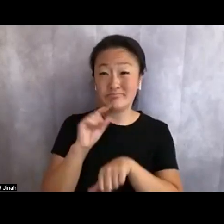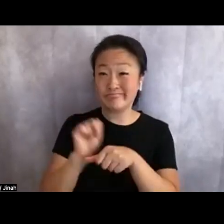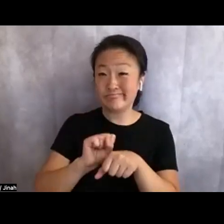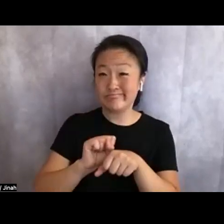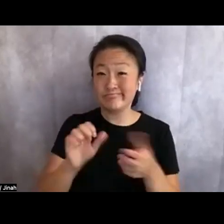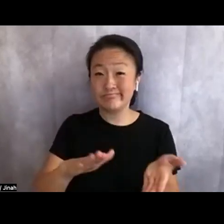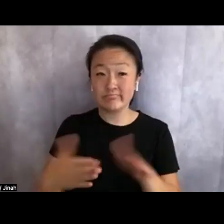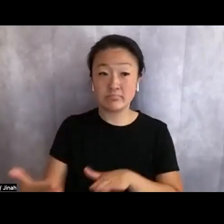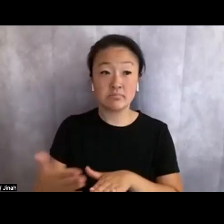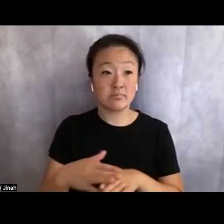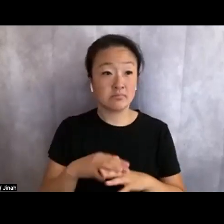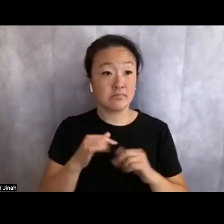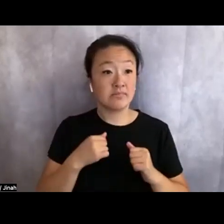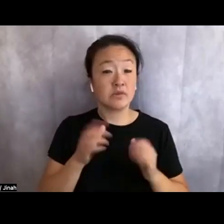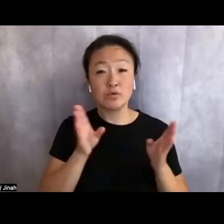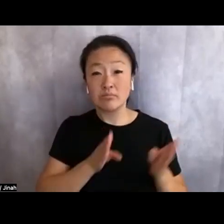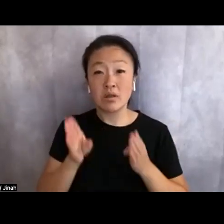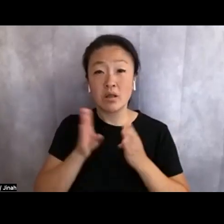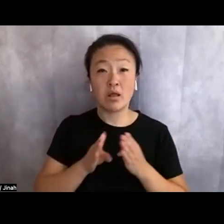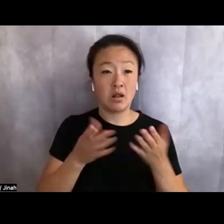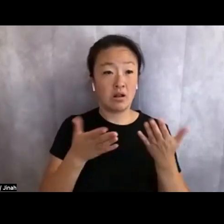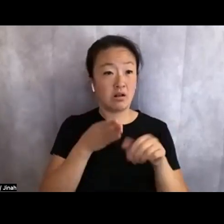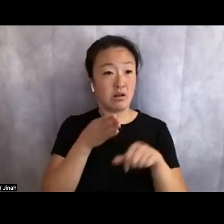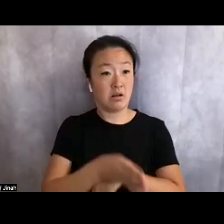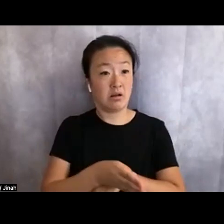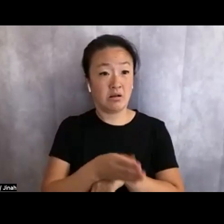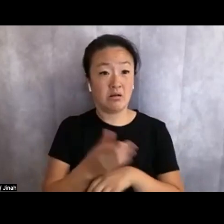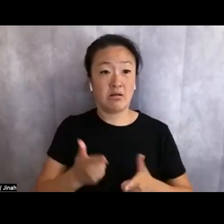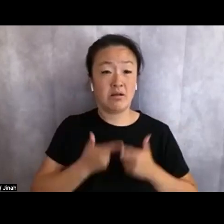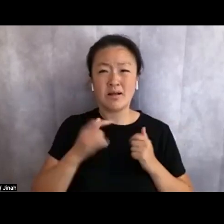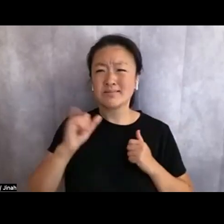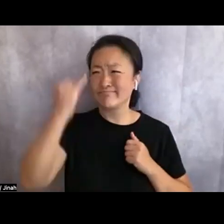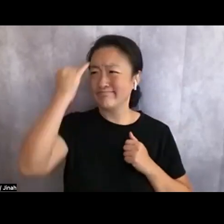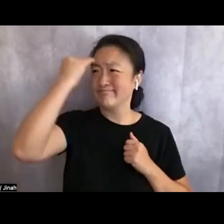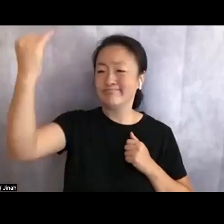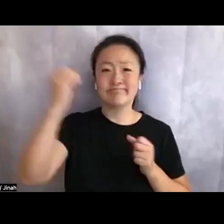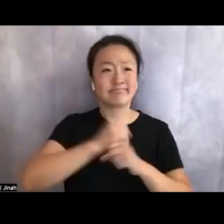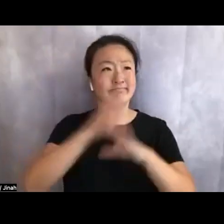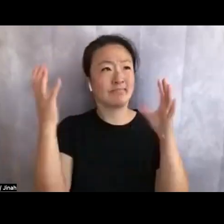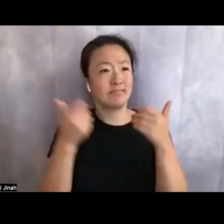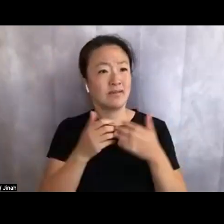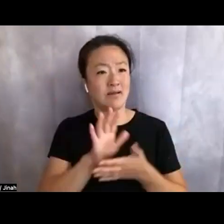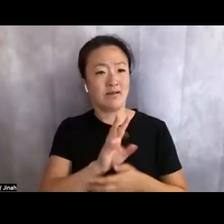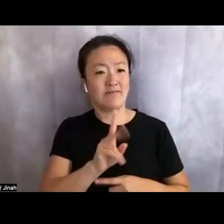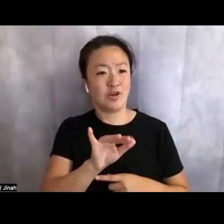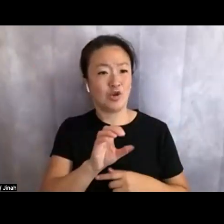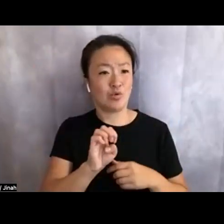silhouette of my afterlife like video games— do you think a schematic of a human is only calcium?